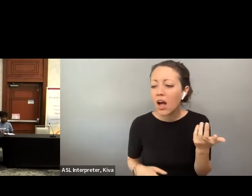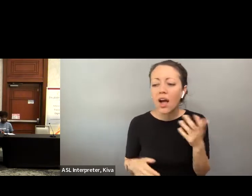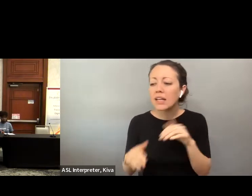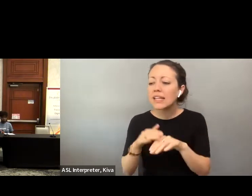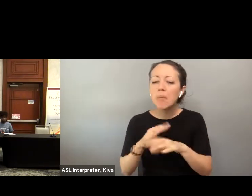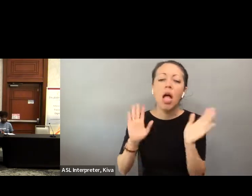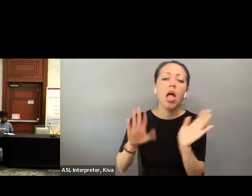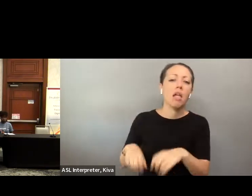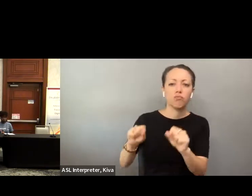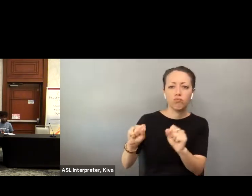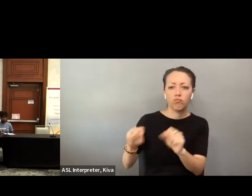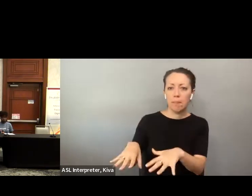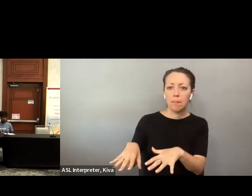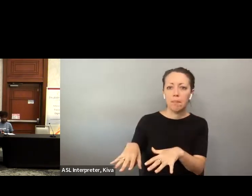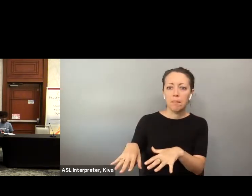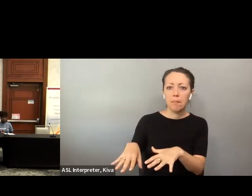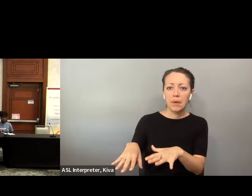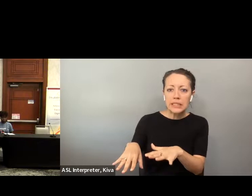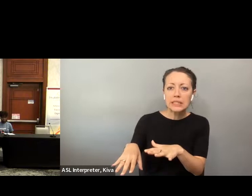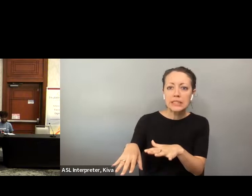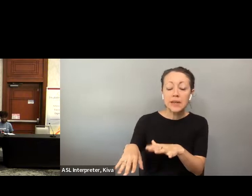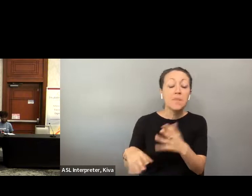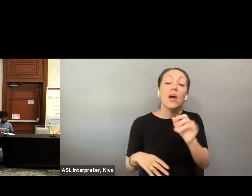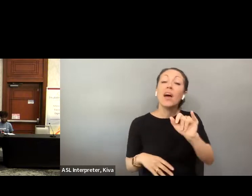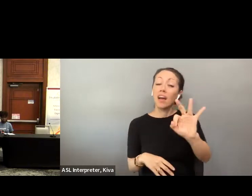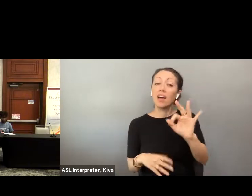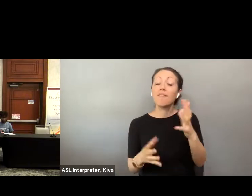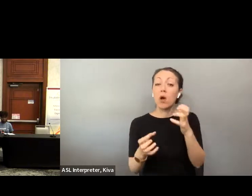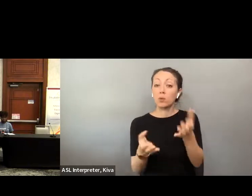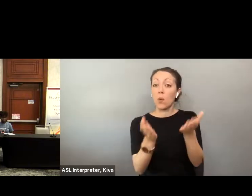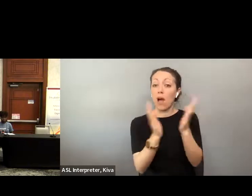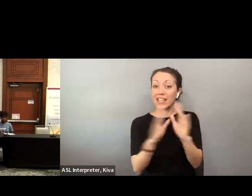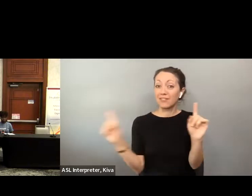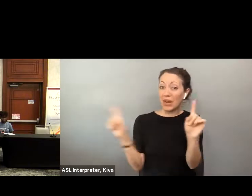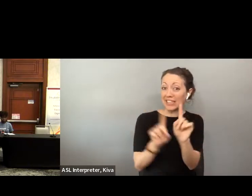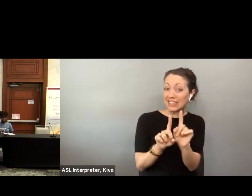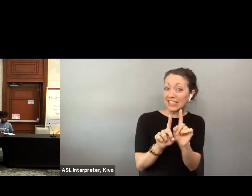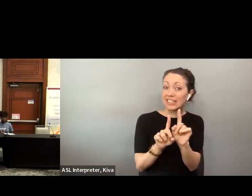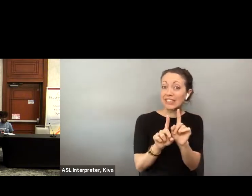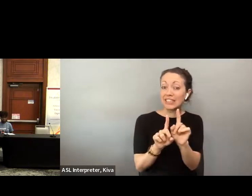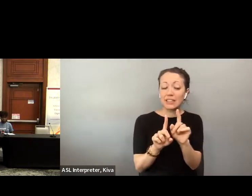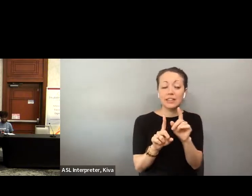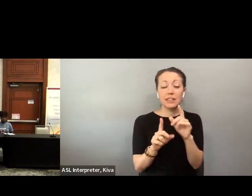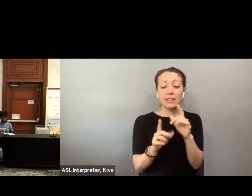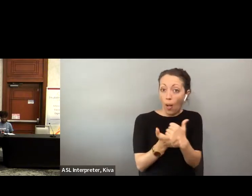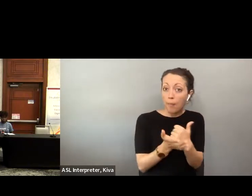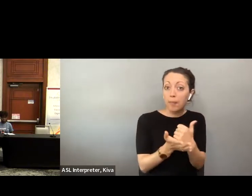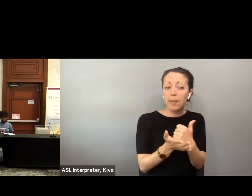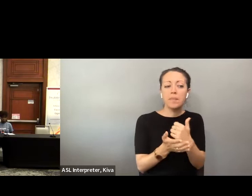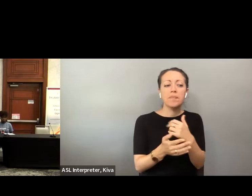so use to either not voting or going to the polls and not having Call. Call. Your supervisor of election It's a lot of people don't know about it, or they're just so used to either not voting or going to the polls, and not having the setup that's accessible, or they still and they have a choice, if they do want someone to help gained to set up that is accessible or they still and